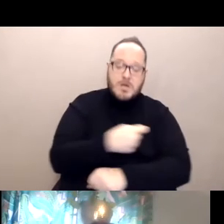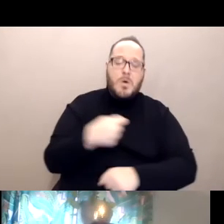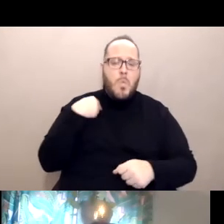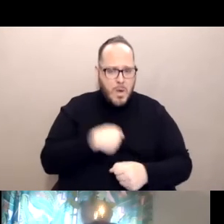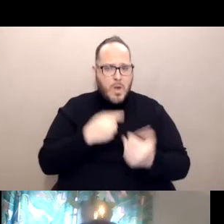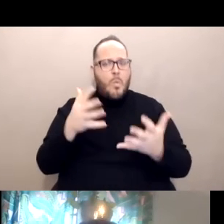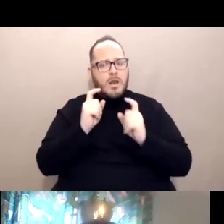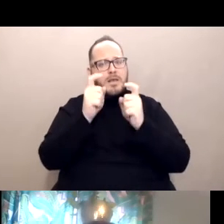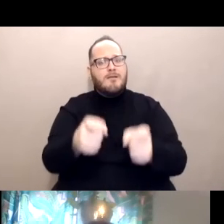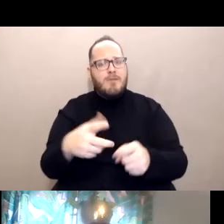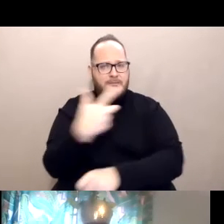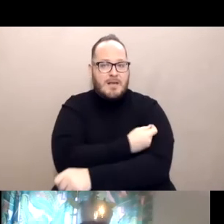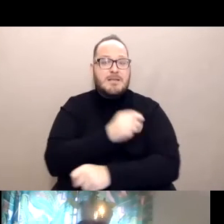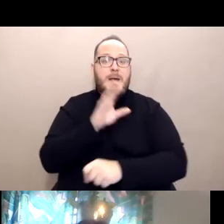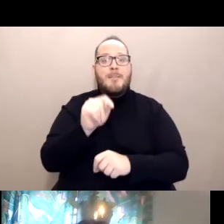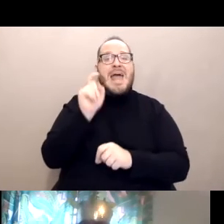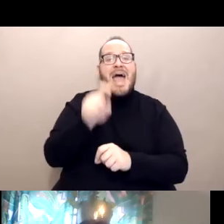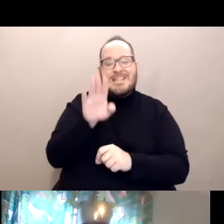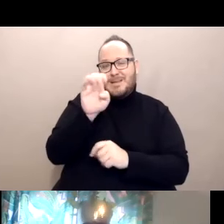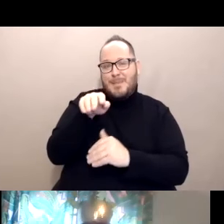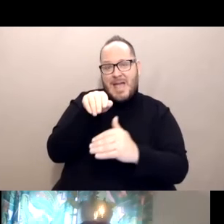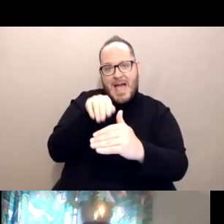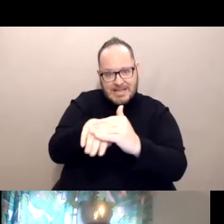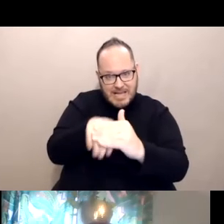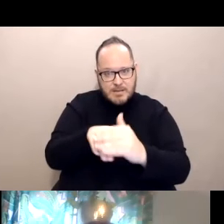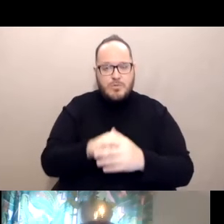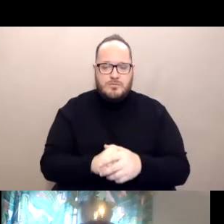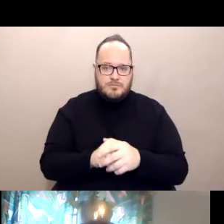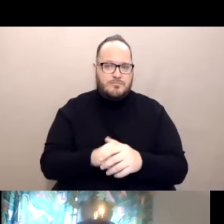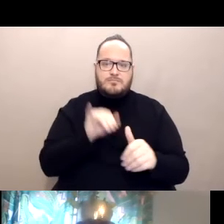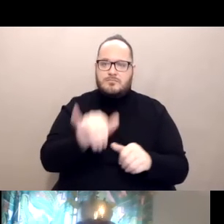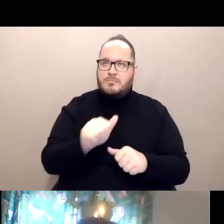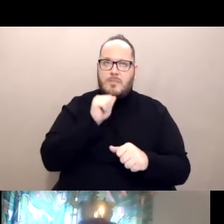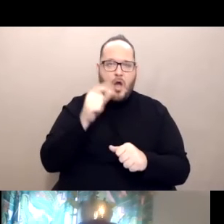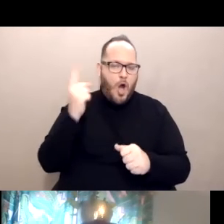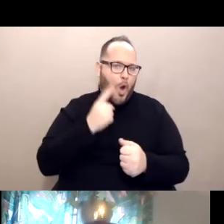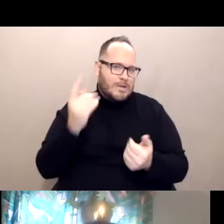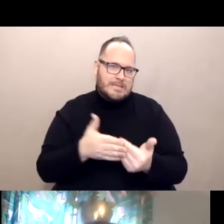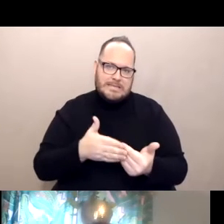but it has to be accessible. And that's not always the easiest to get out there